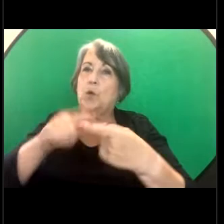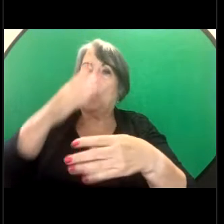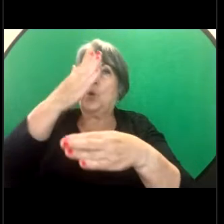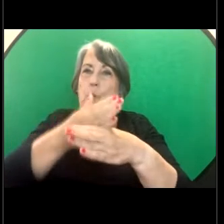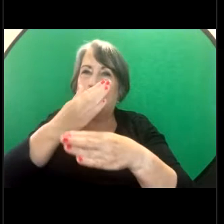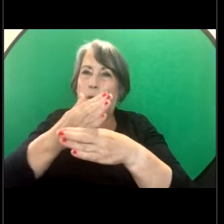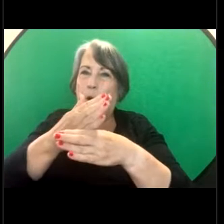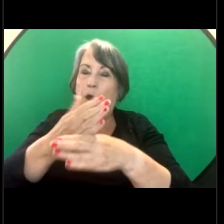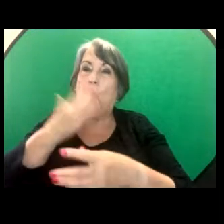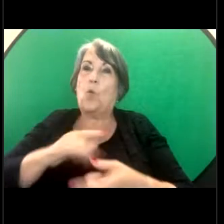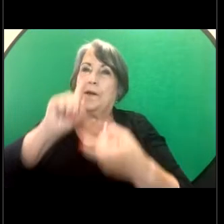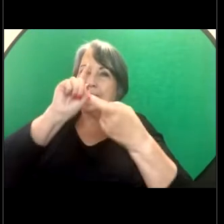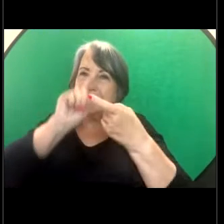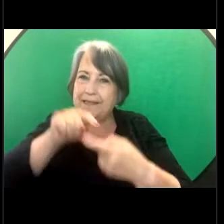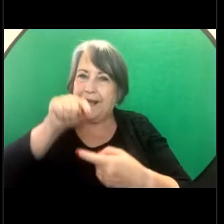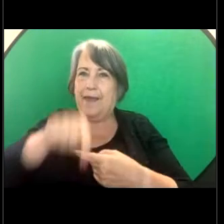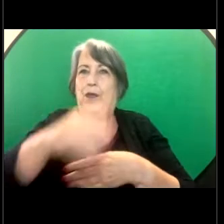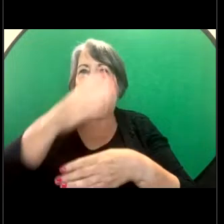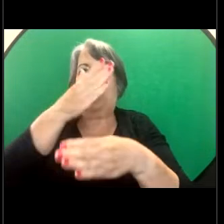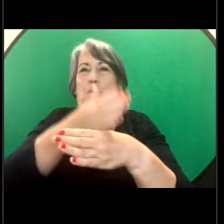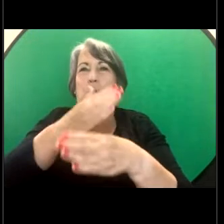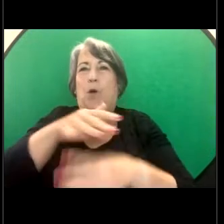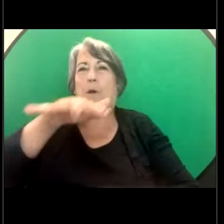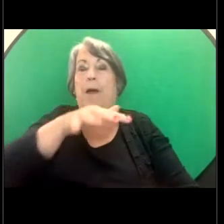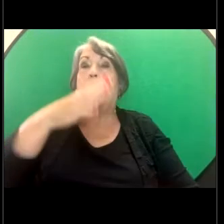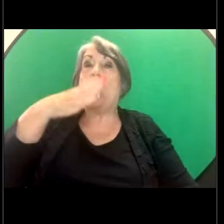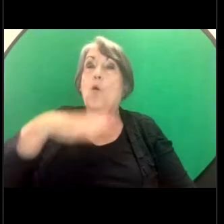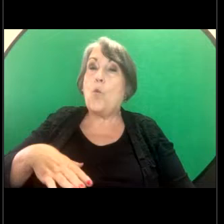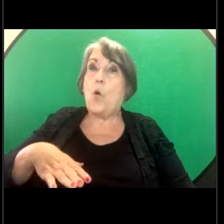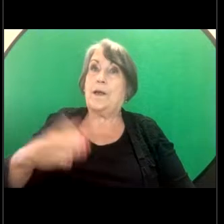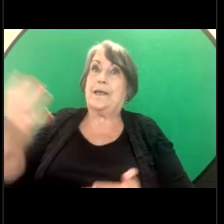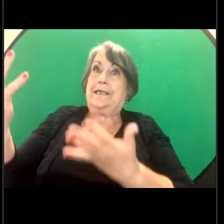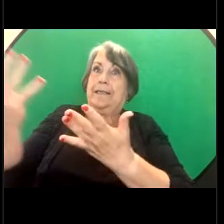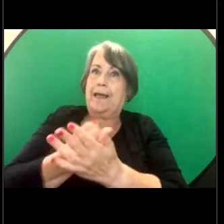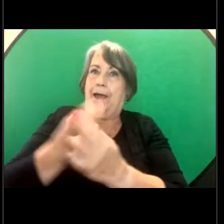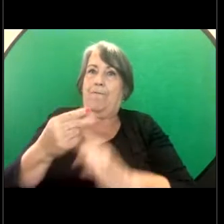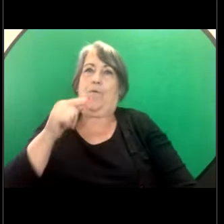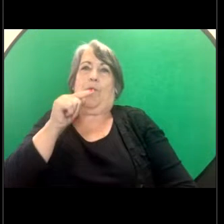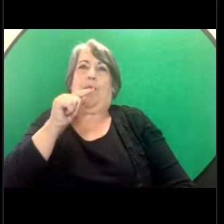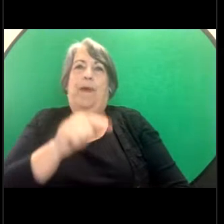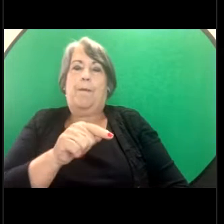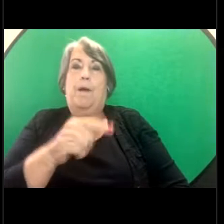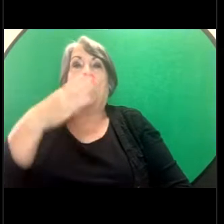that employment but would like the employment to be saved and would like the sexual harassment to